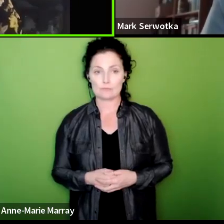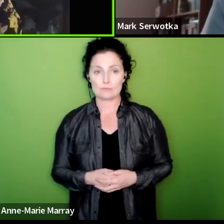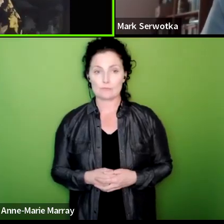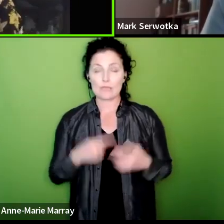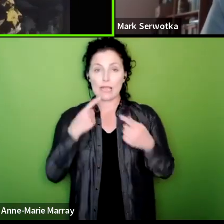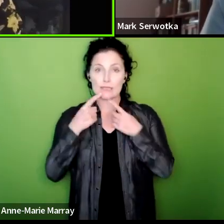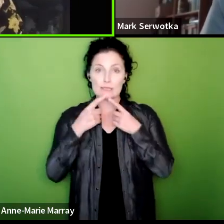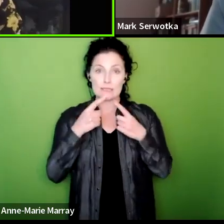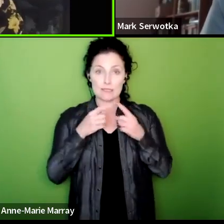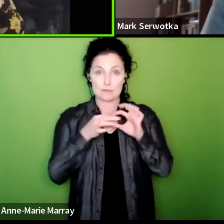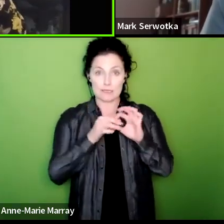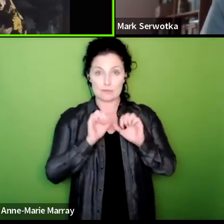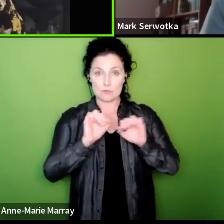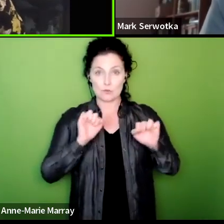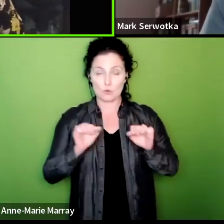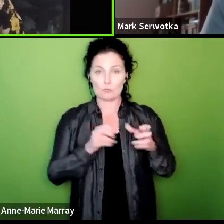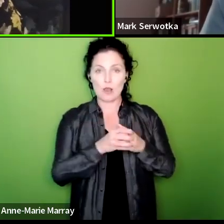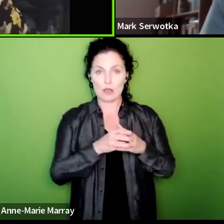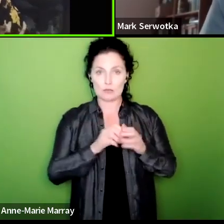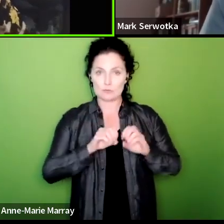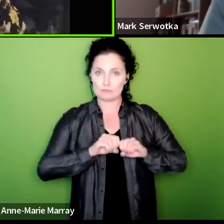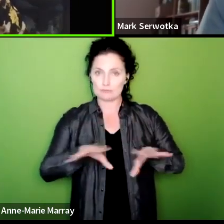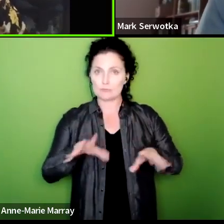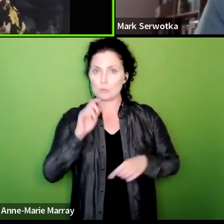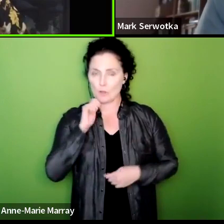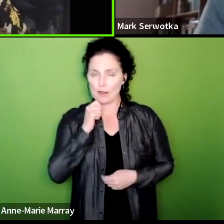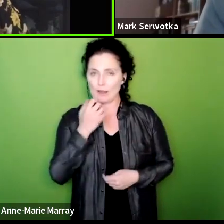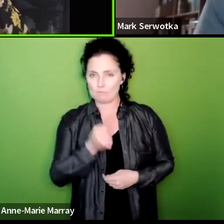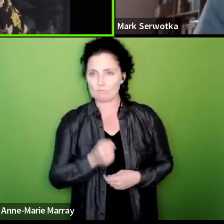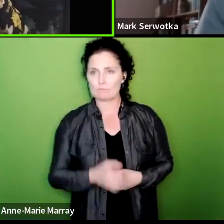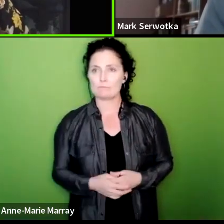available not immediately but we will make sure that we get that as soon as we can